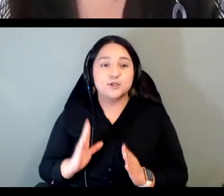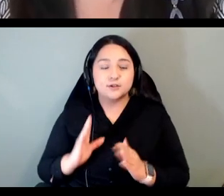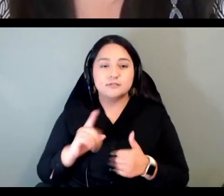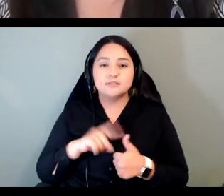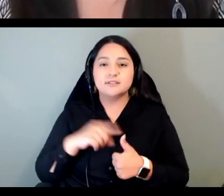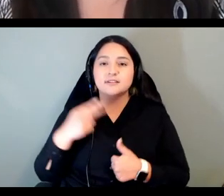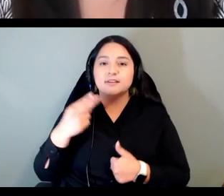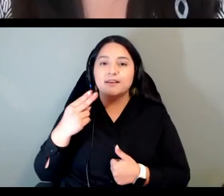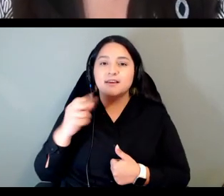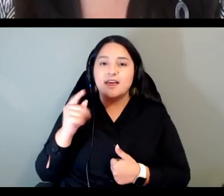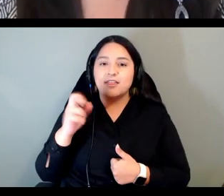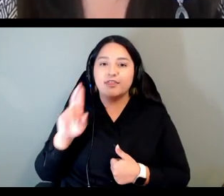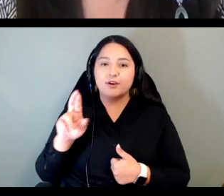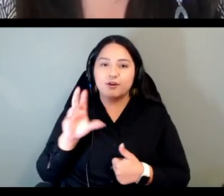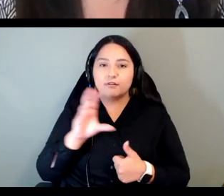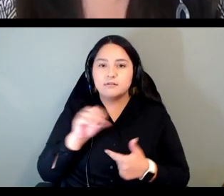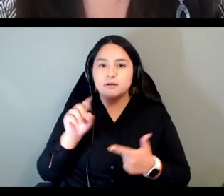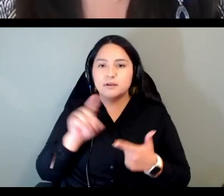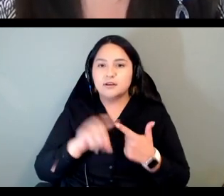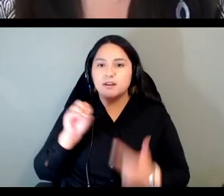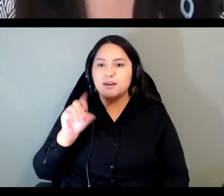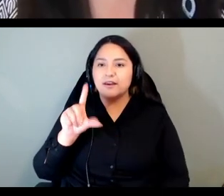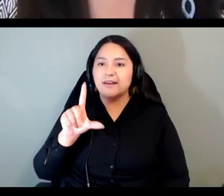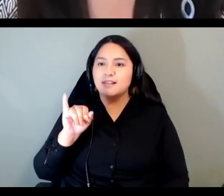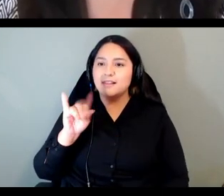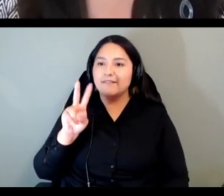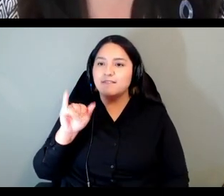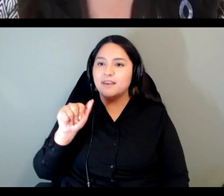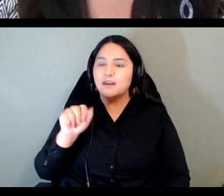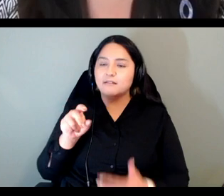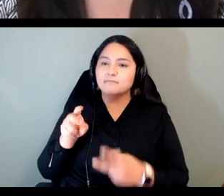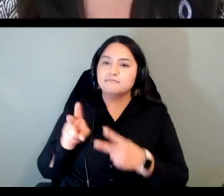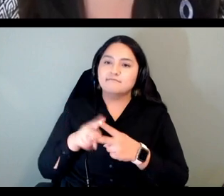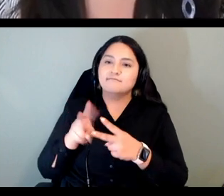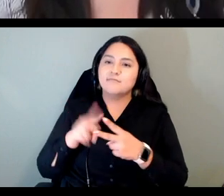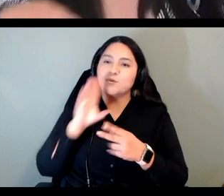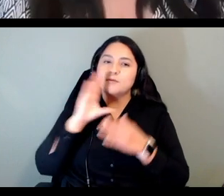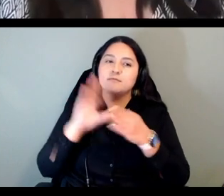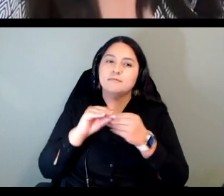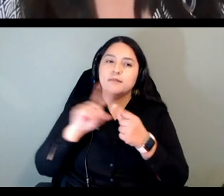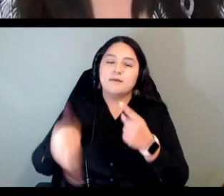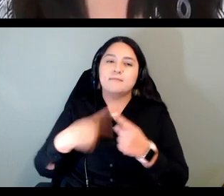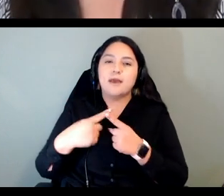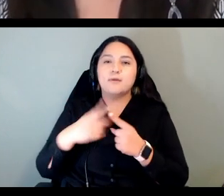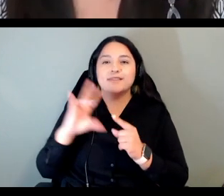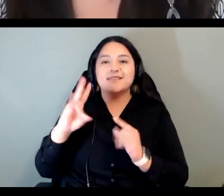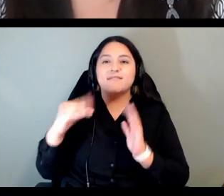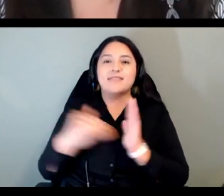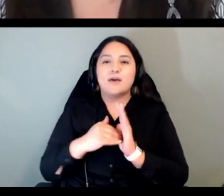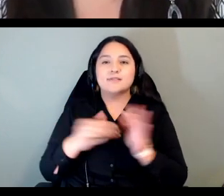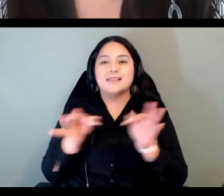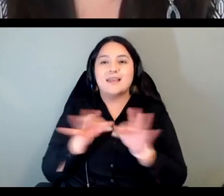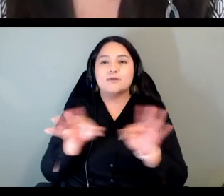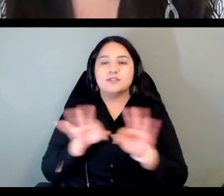join us to talk about the southern machis 7000 languages course heather is a citizen